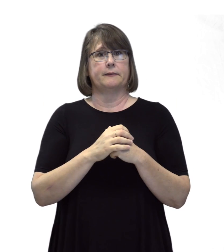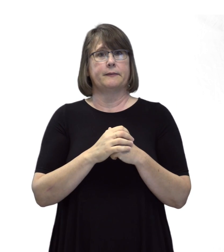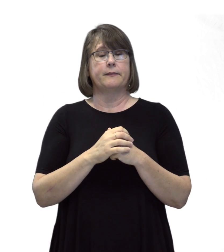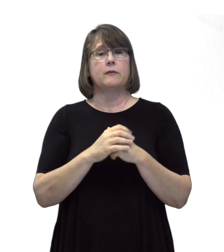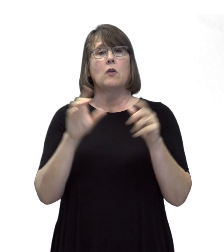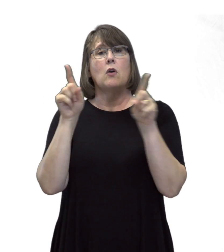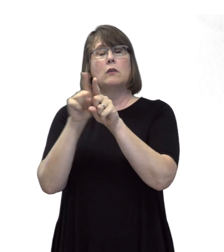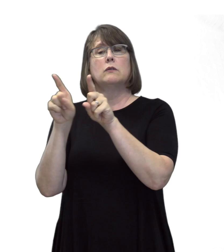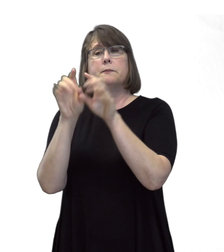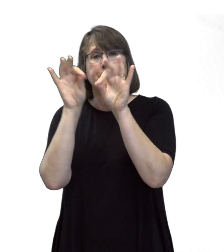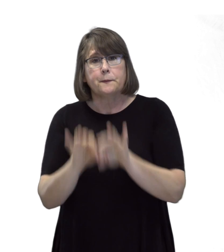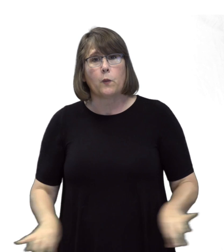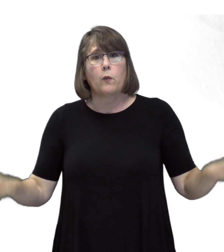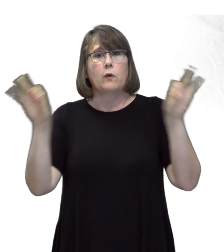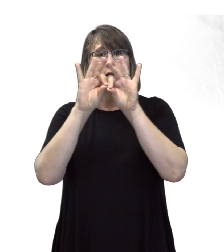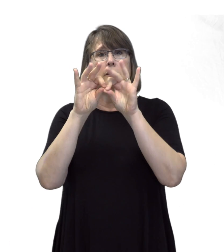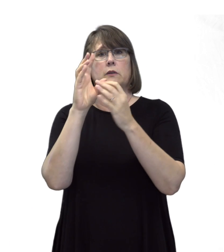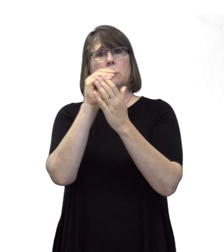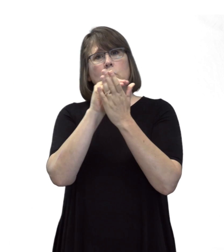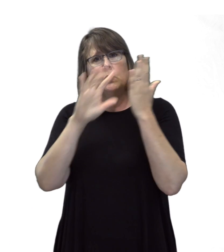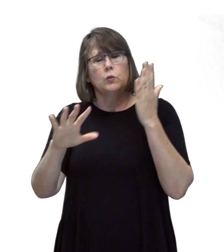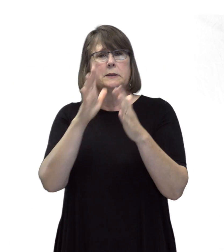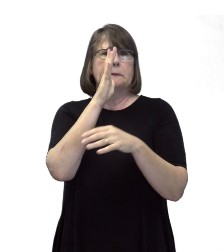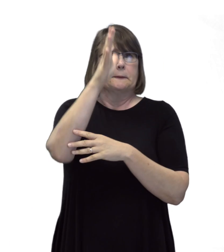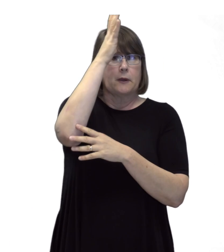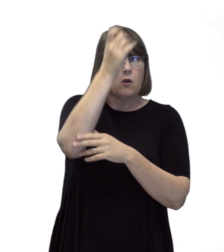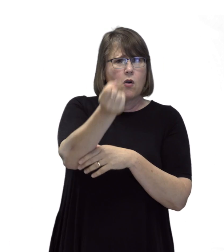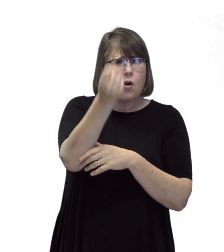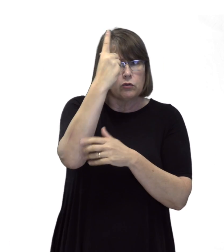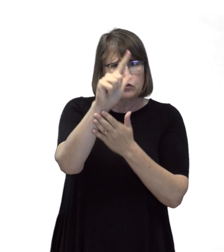It is important students and parents understand laws